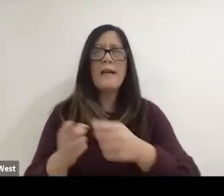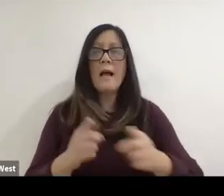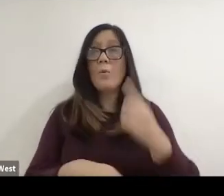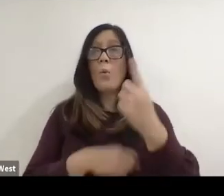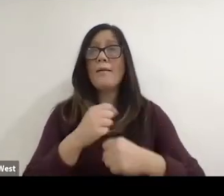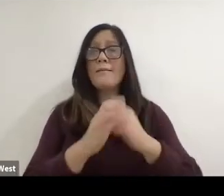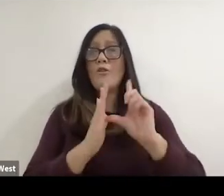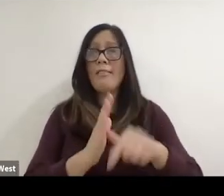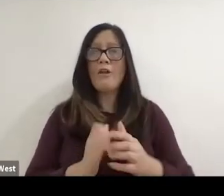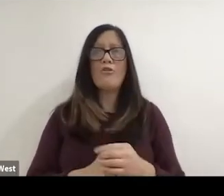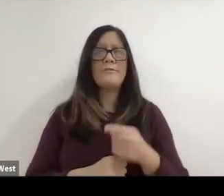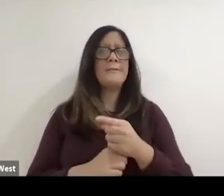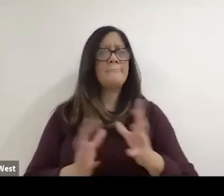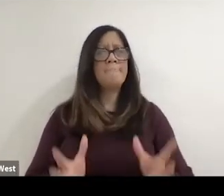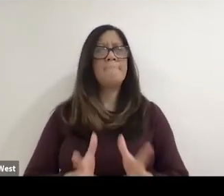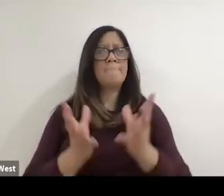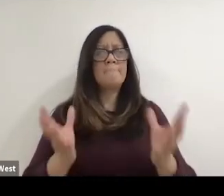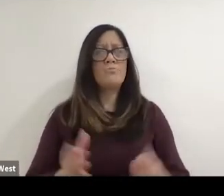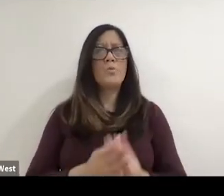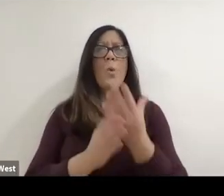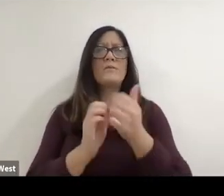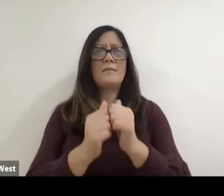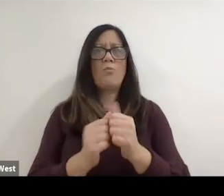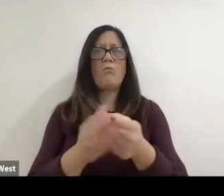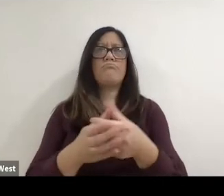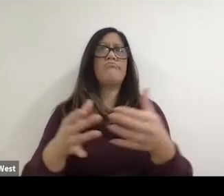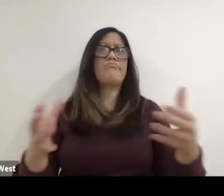His efforts to grow the sport. In beings excuse me,